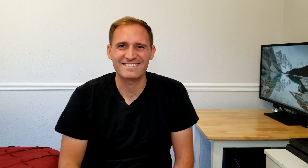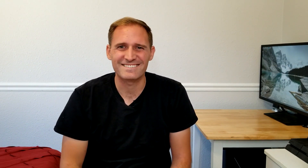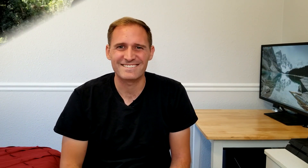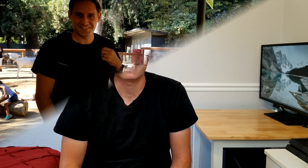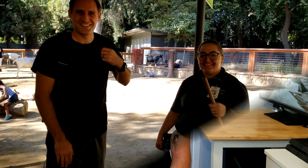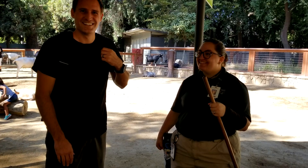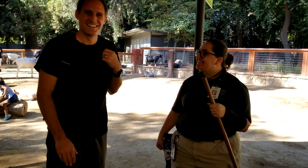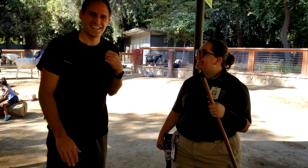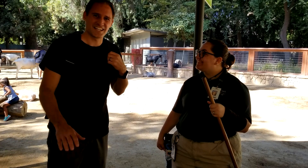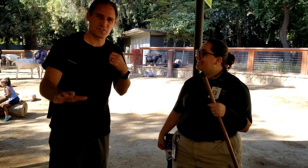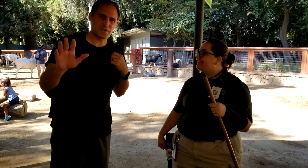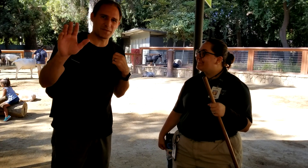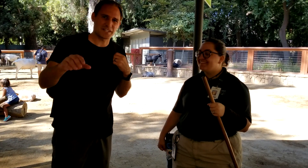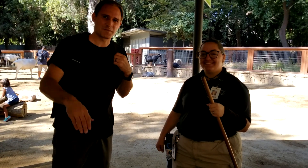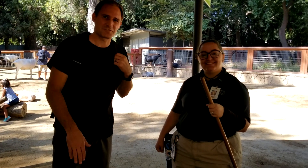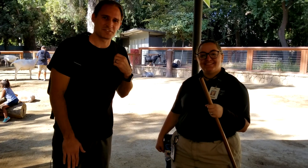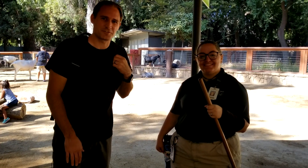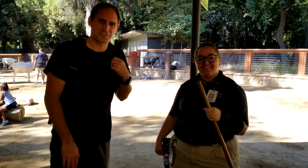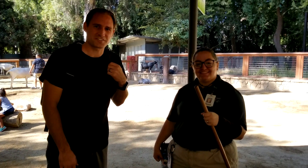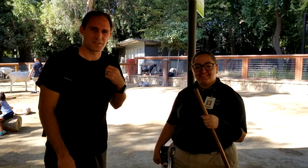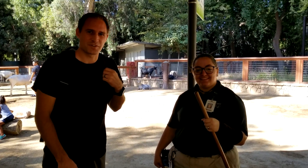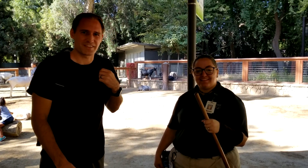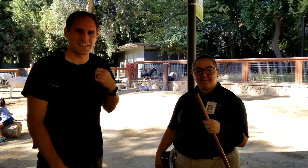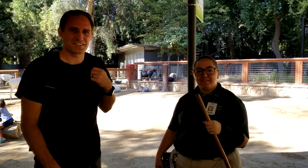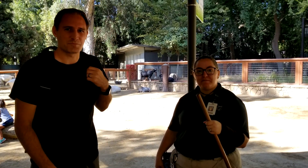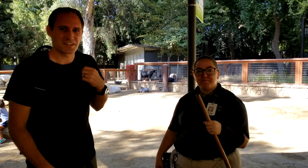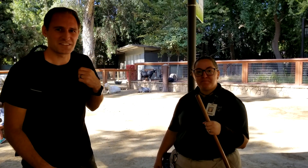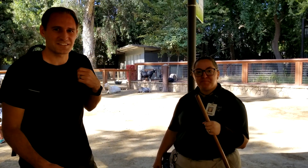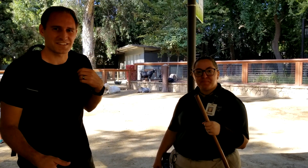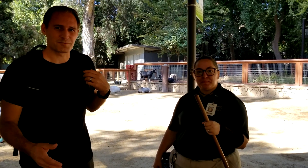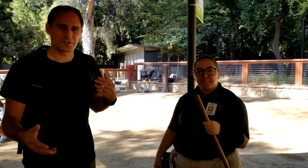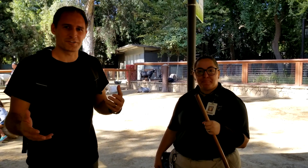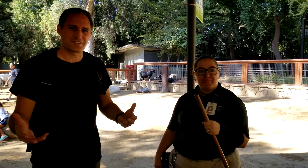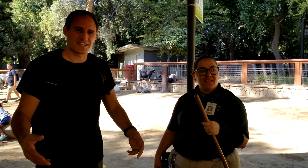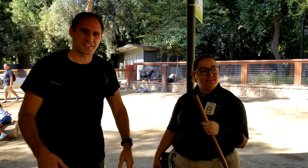Hello everybody, my name is Chris Gorges, I’m with ASL Basics and we’re taking a